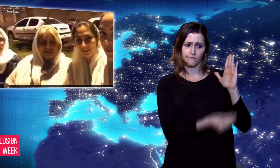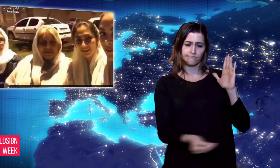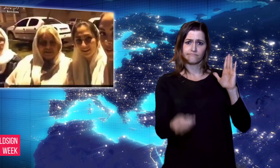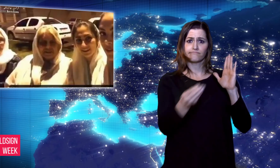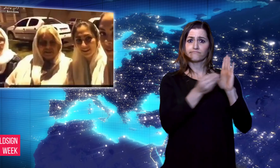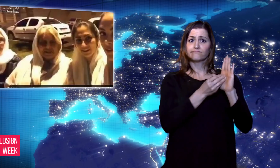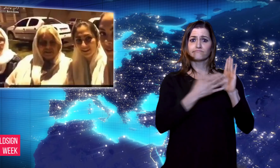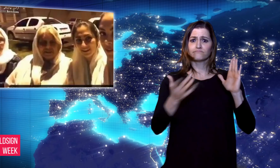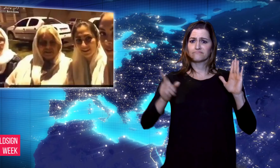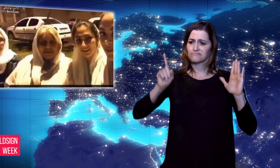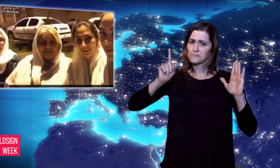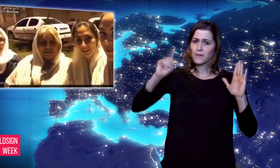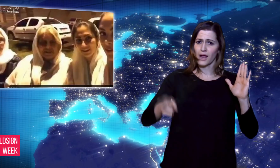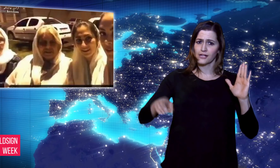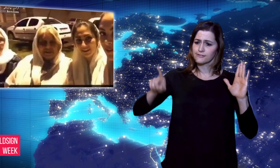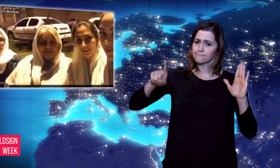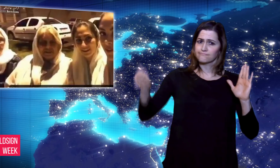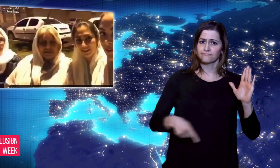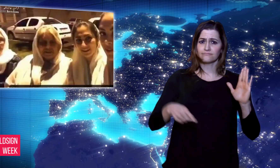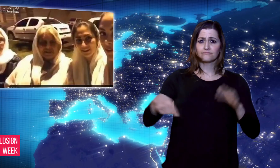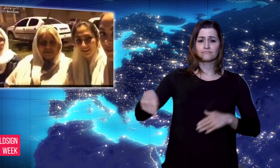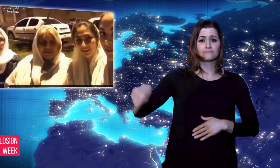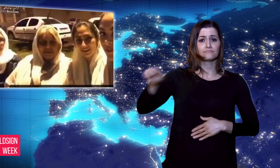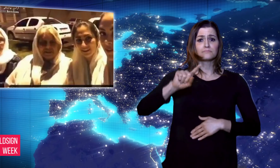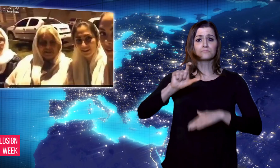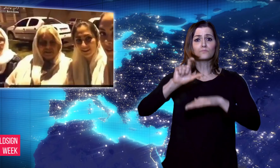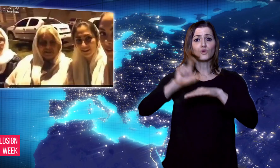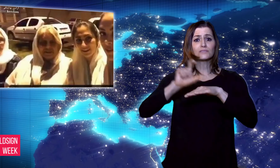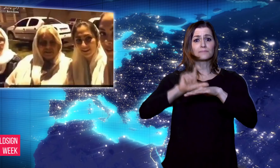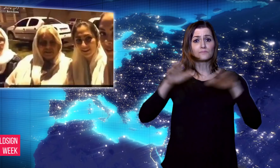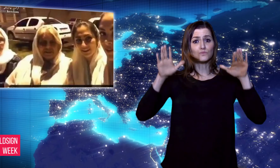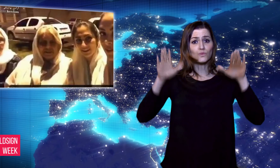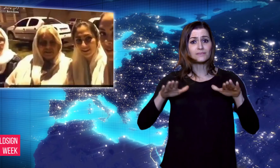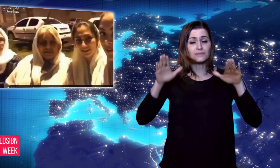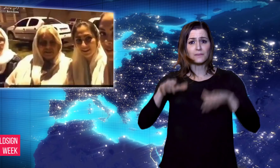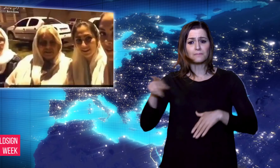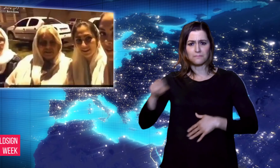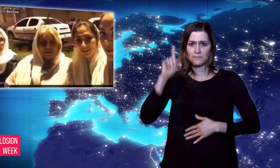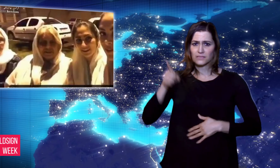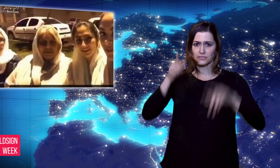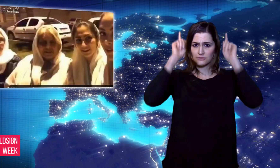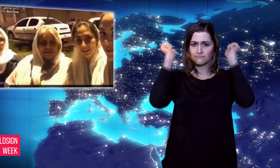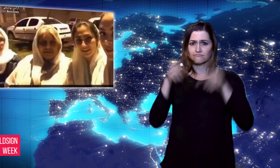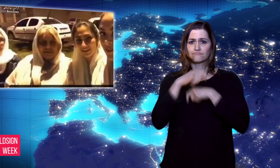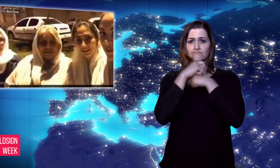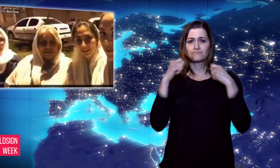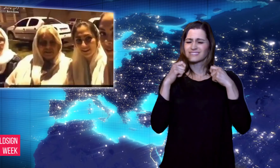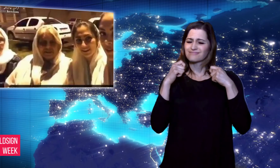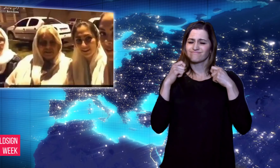headscarves mandated by law in Iran.